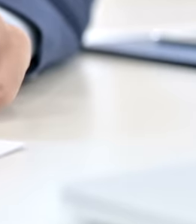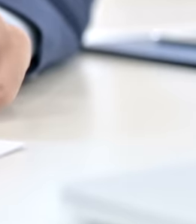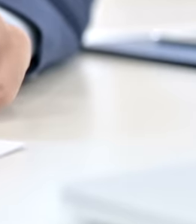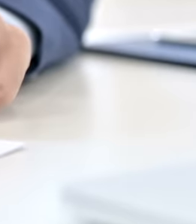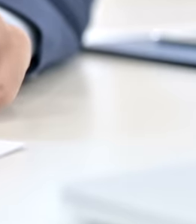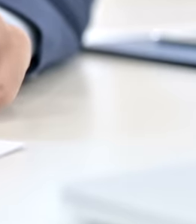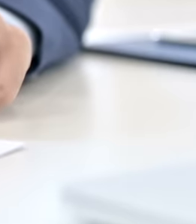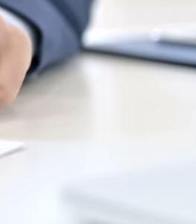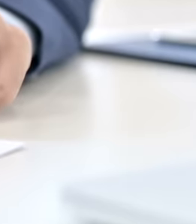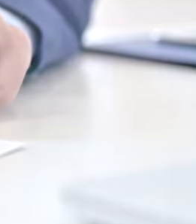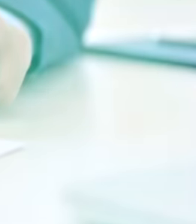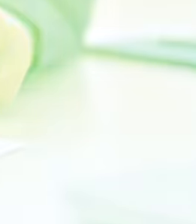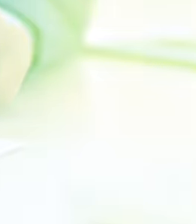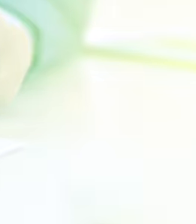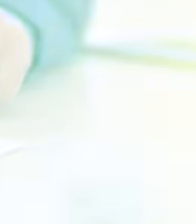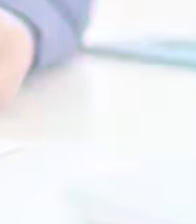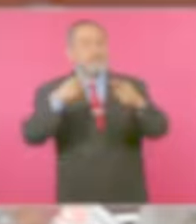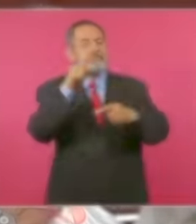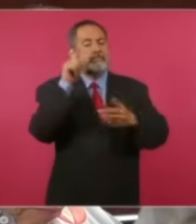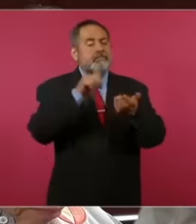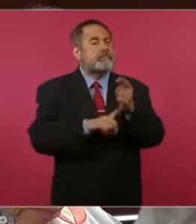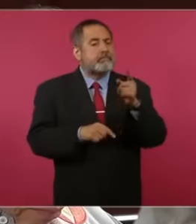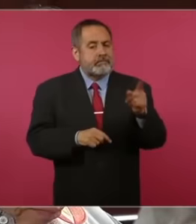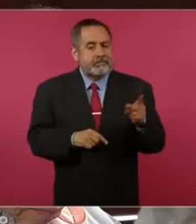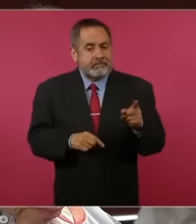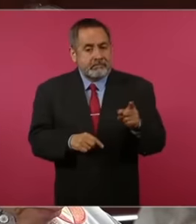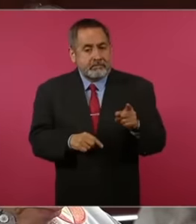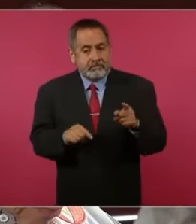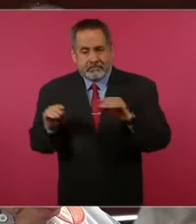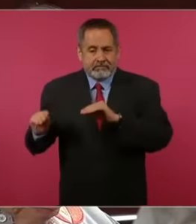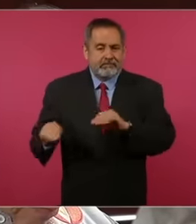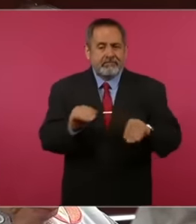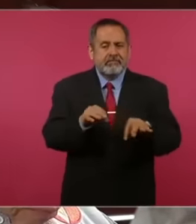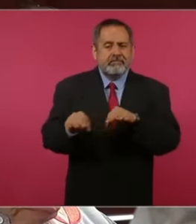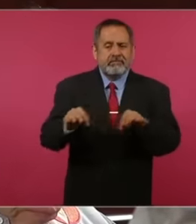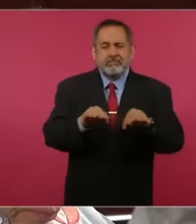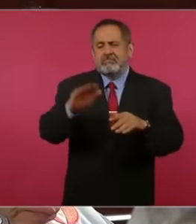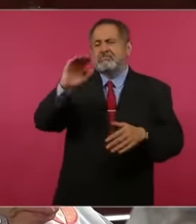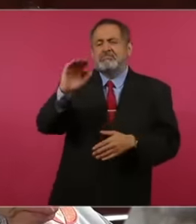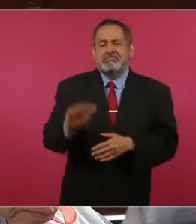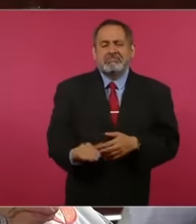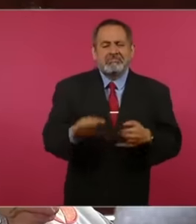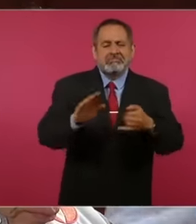going to fall among the ranks. of work that are the most common that are divided into